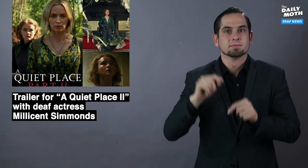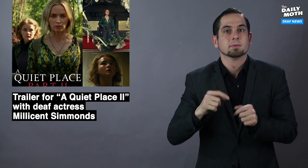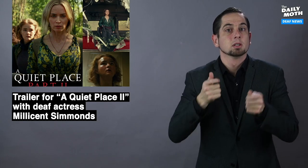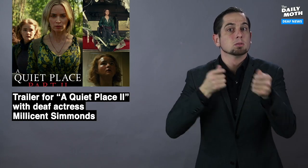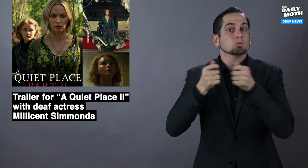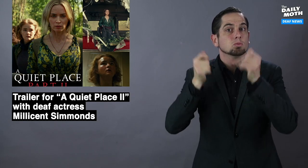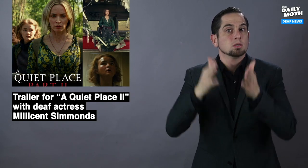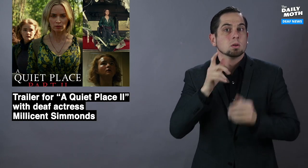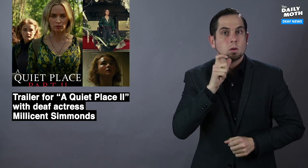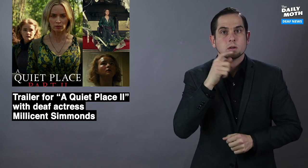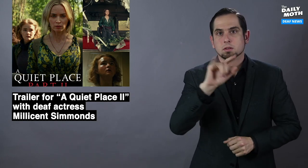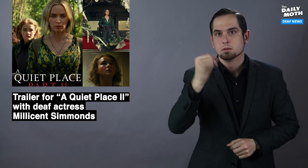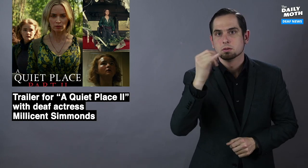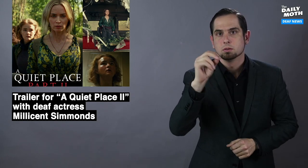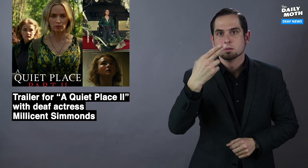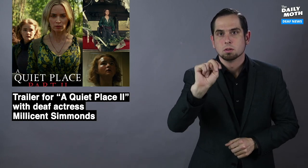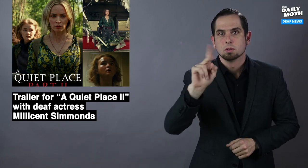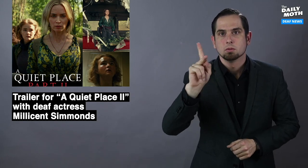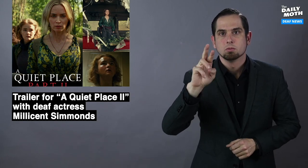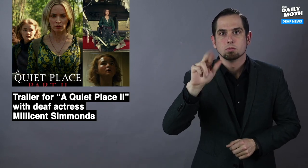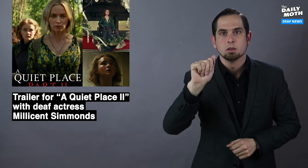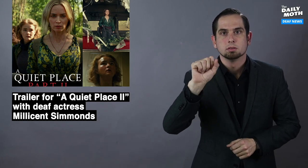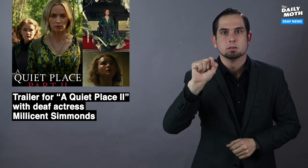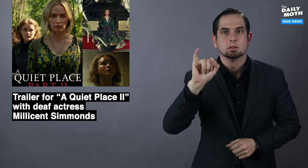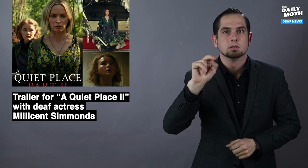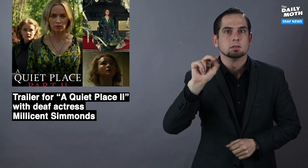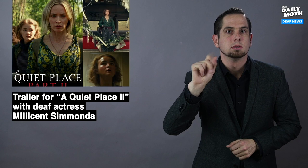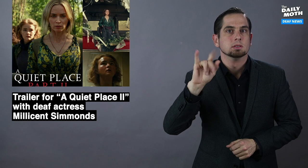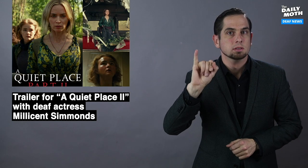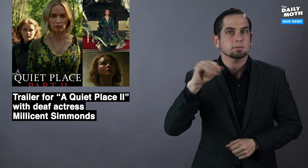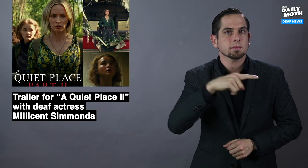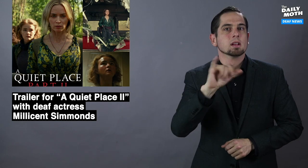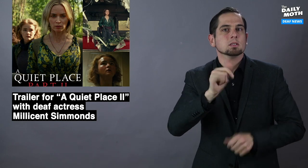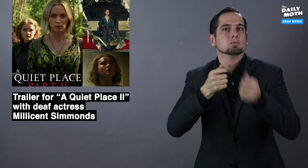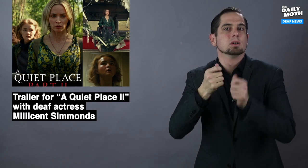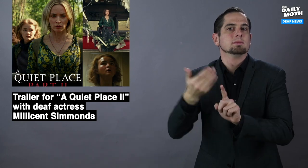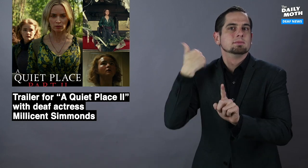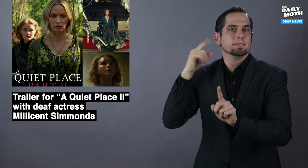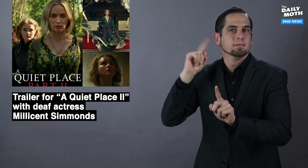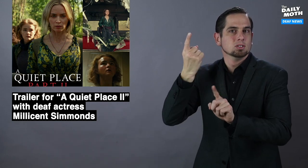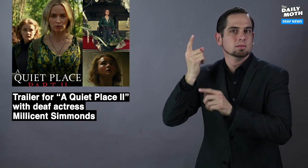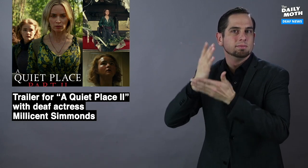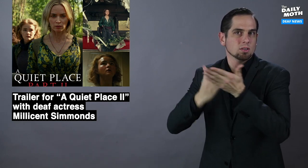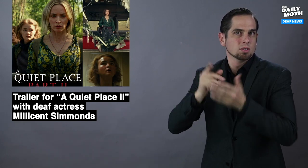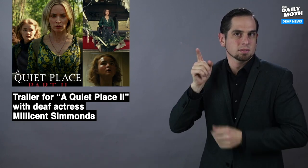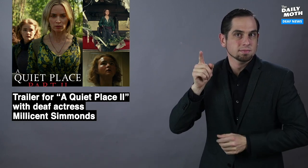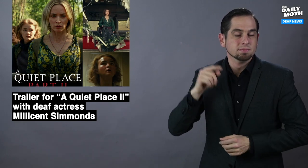The director is John Krasinski, who also directed the first part